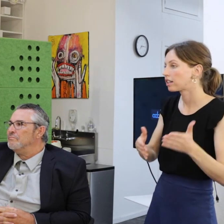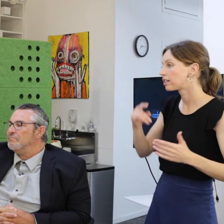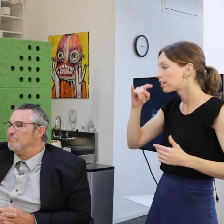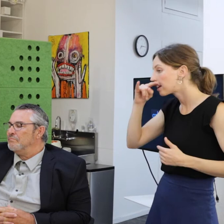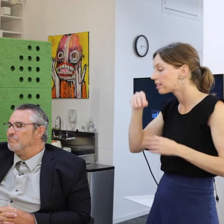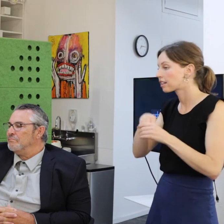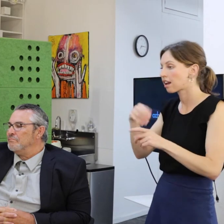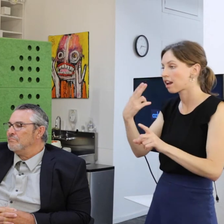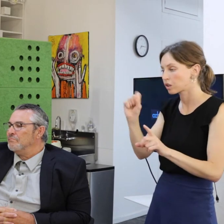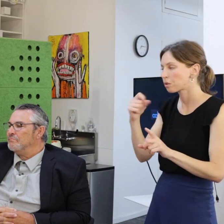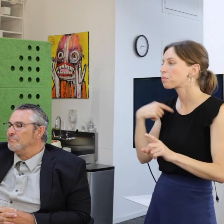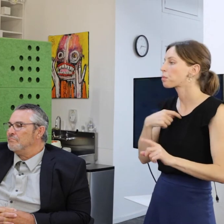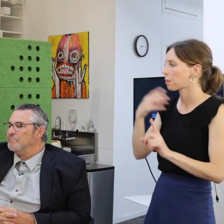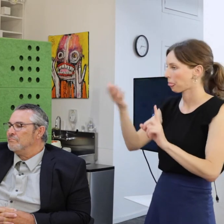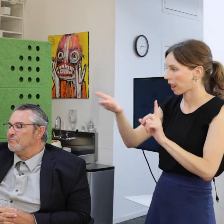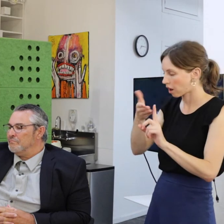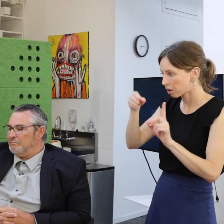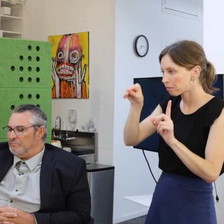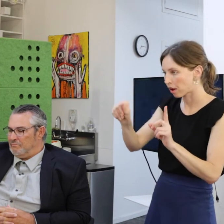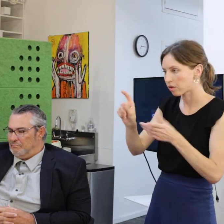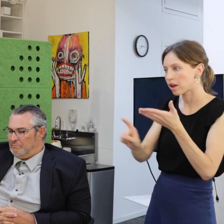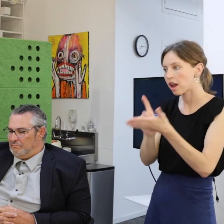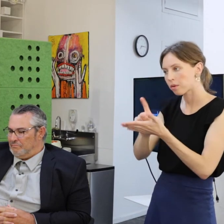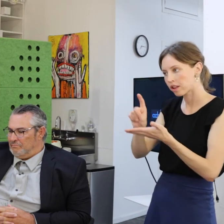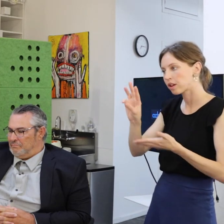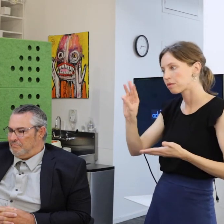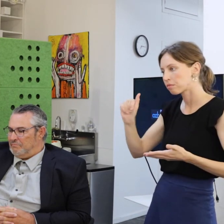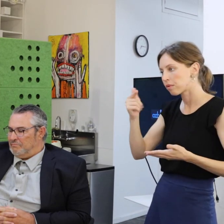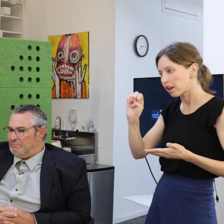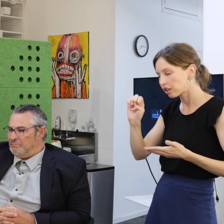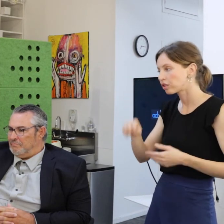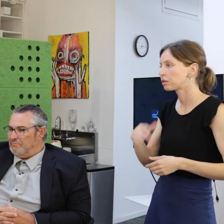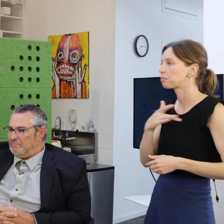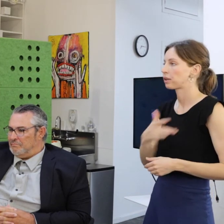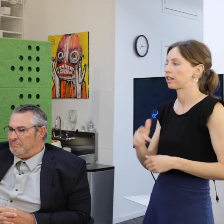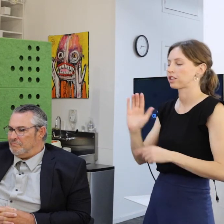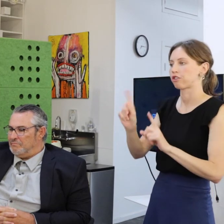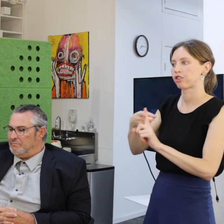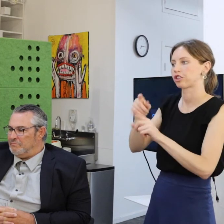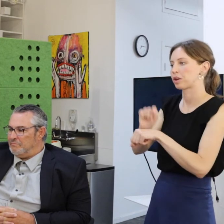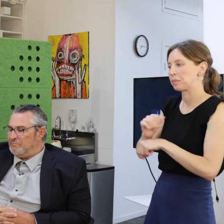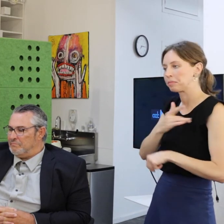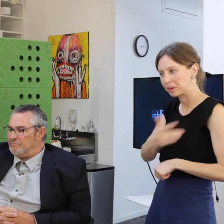We actually hired them and paid them an hourly rate usually it's their first job.